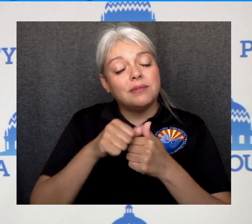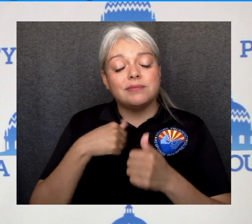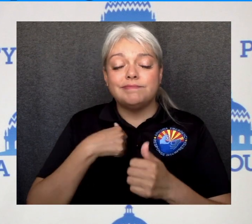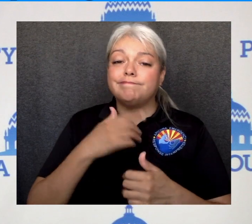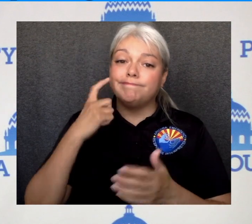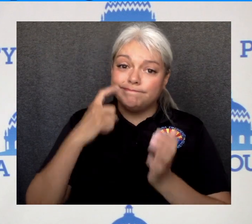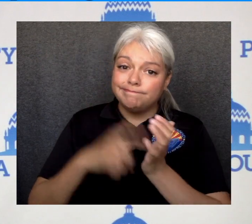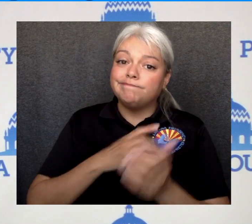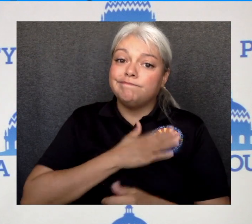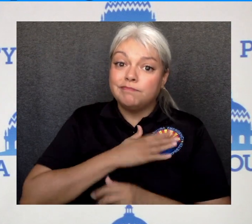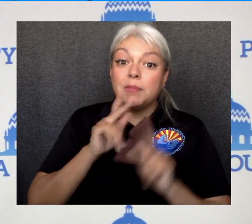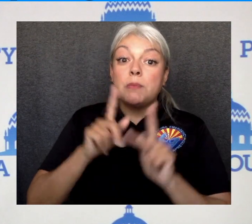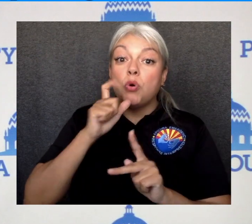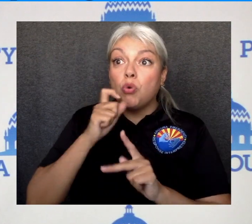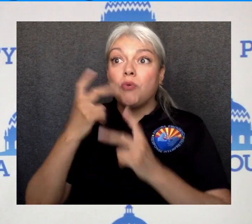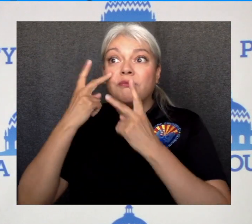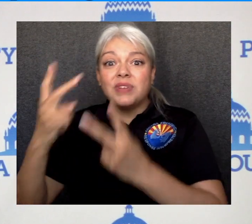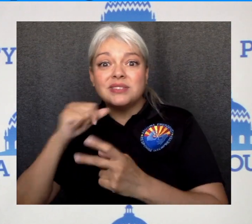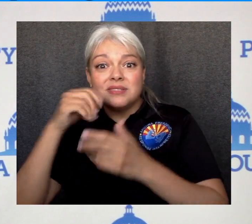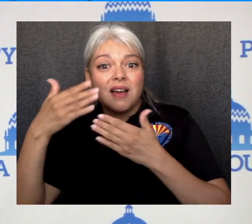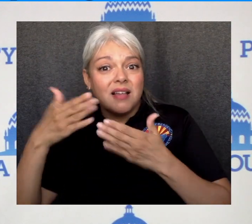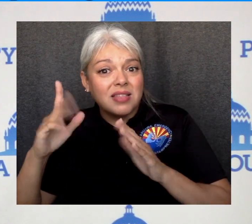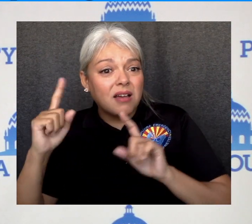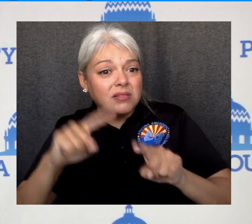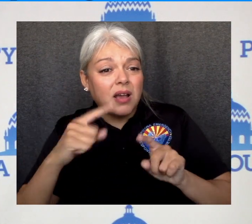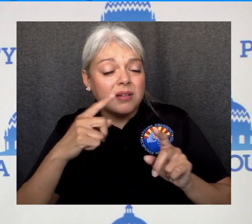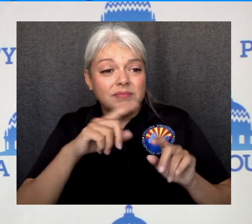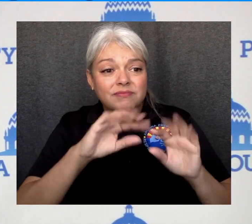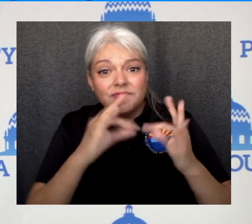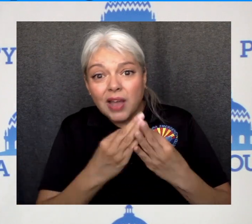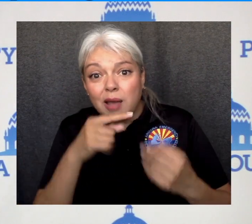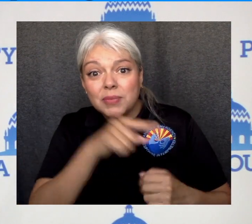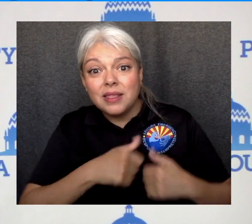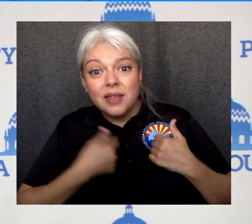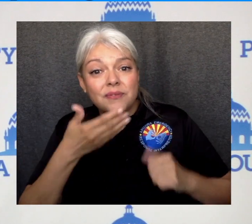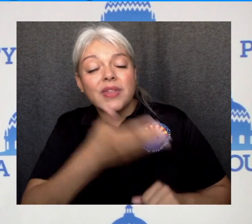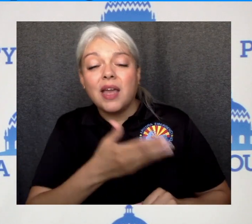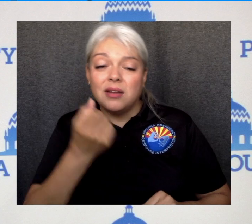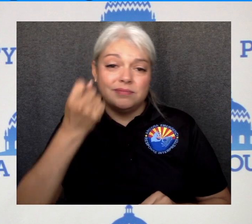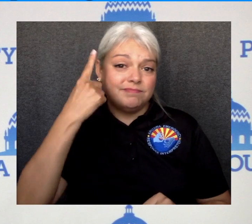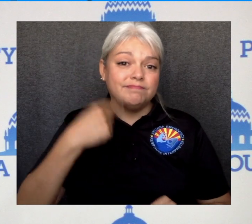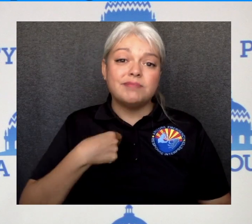and other visitors that have not been allowed to see the residents of these facilities.